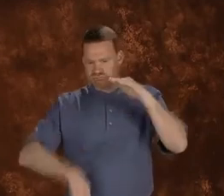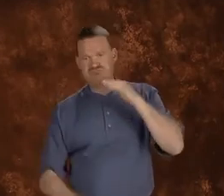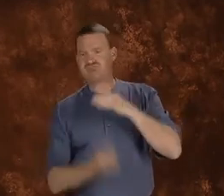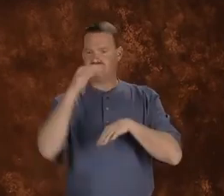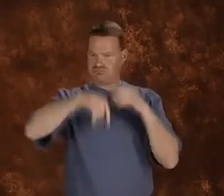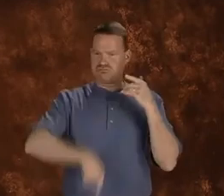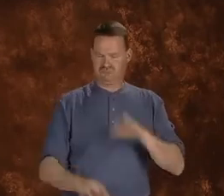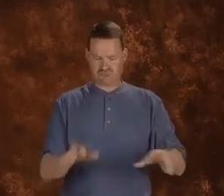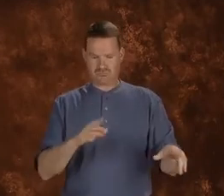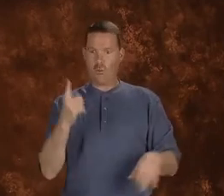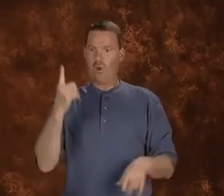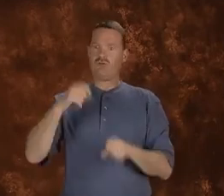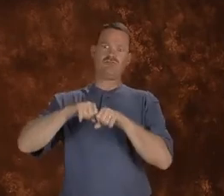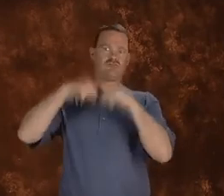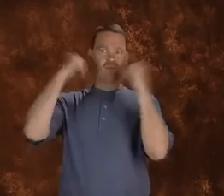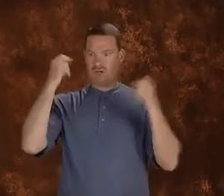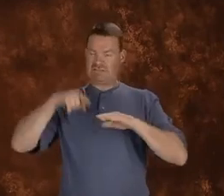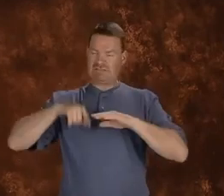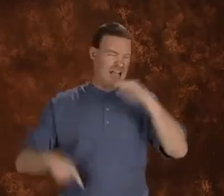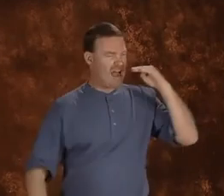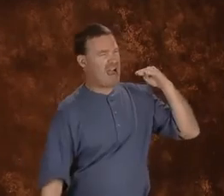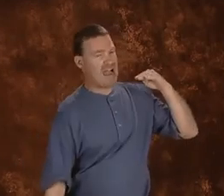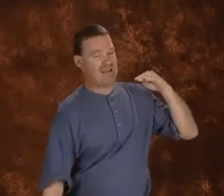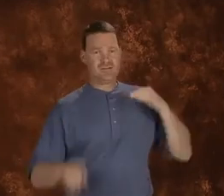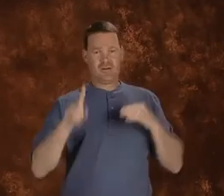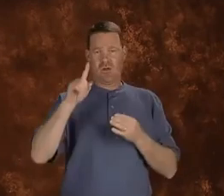Compared to the dolphin, they could go 120 feet down.